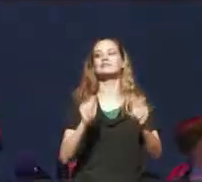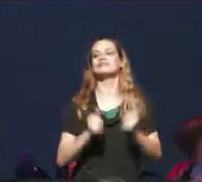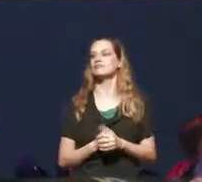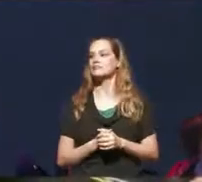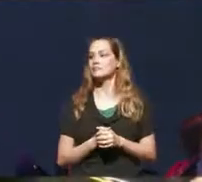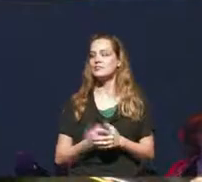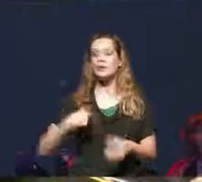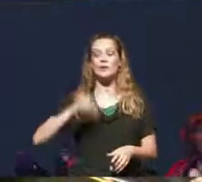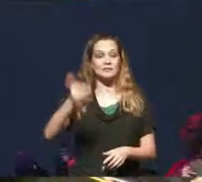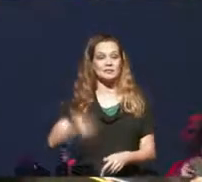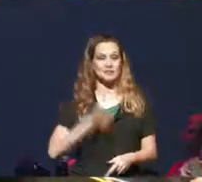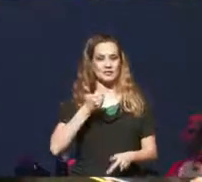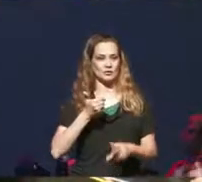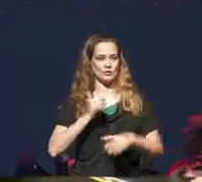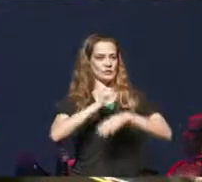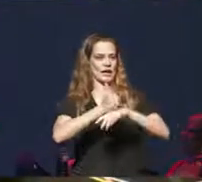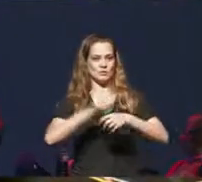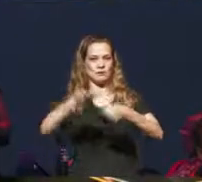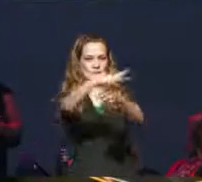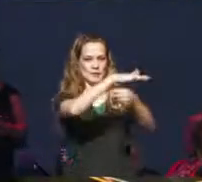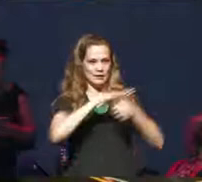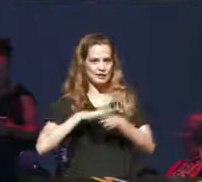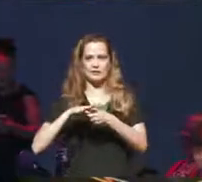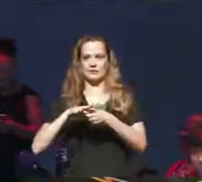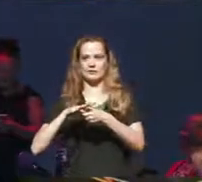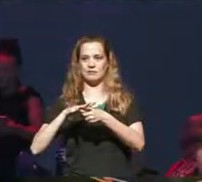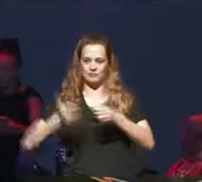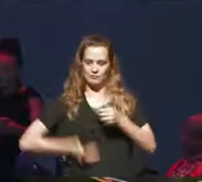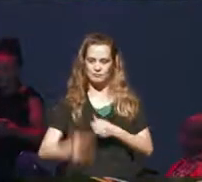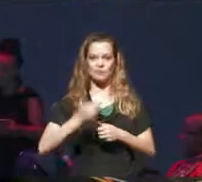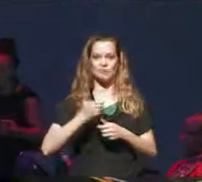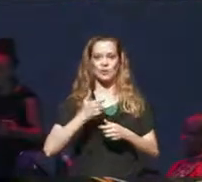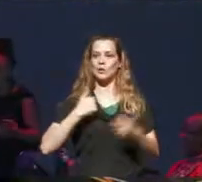to help design the space with Syrus and Sarah. As well we're musicians we have a